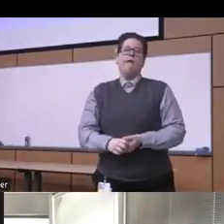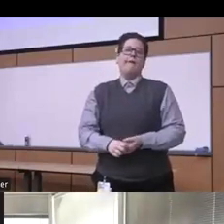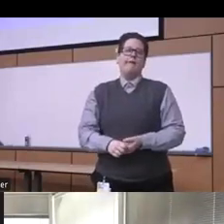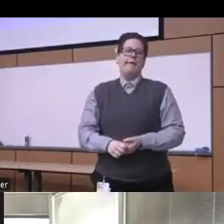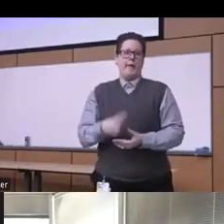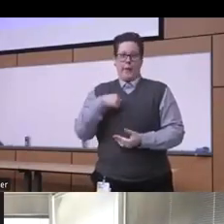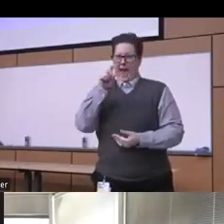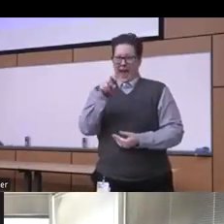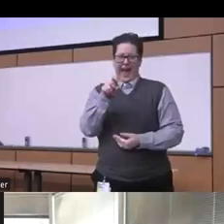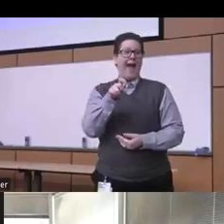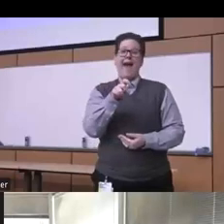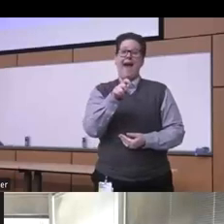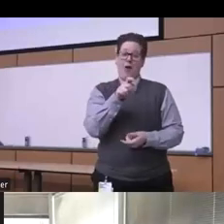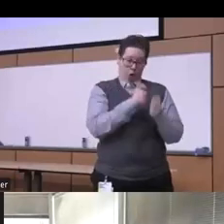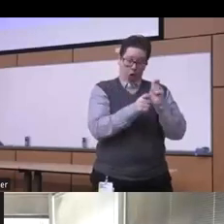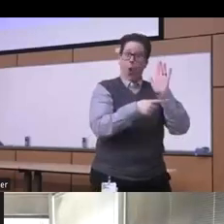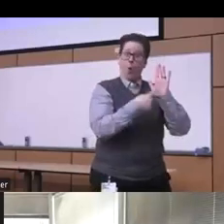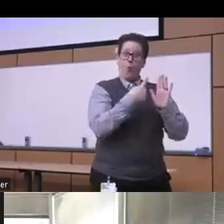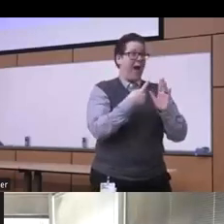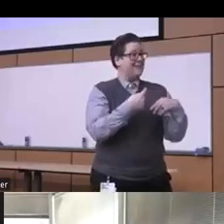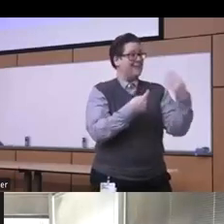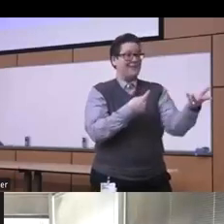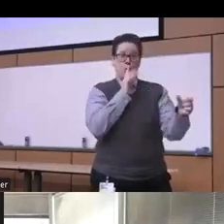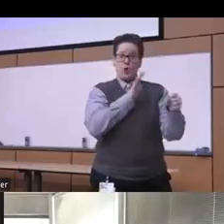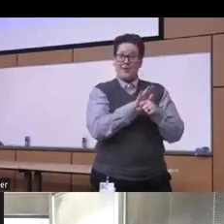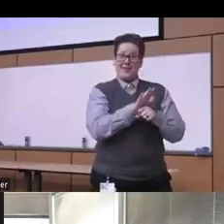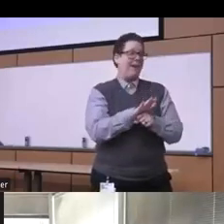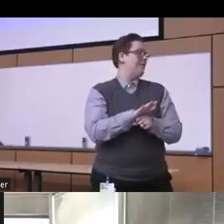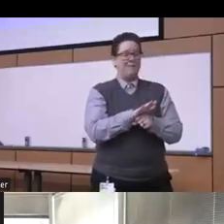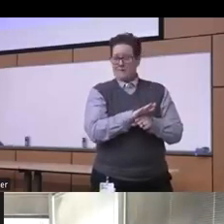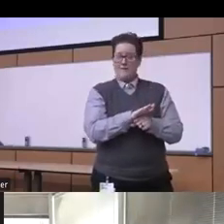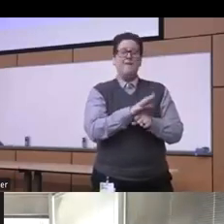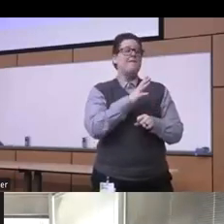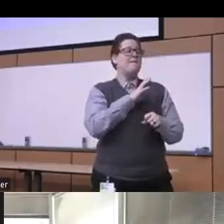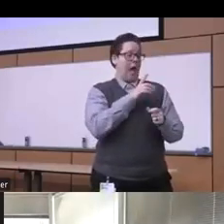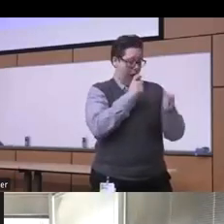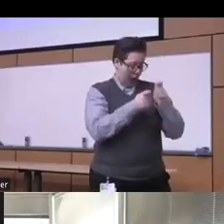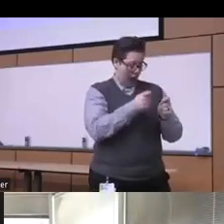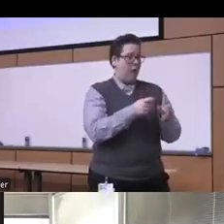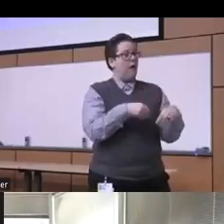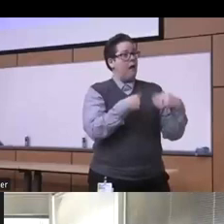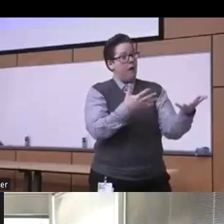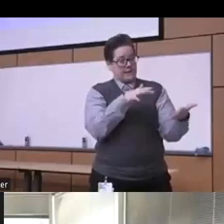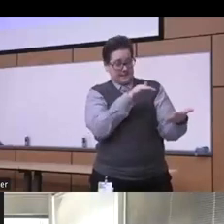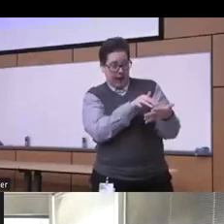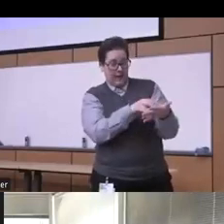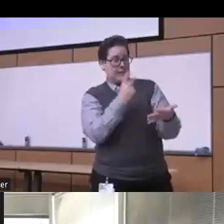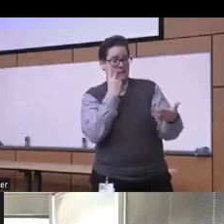and really uh study more interventions that are really uh focused on not assumption that